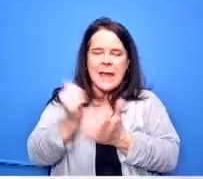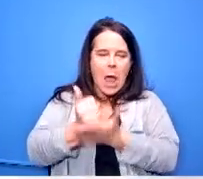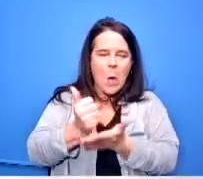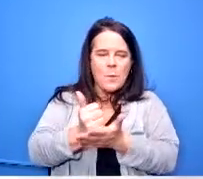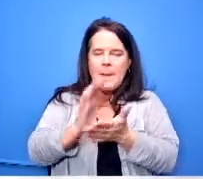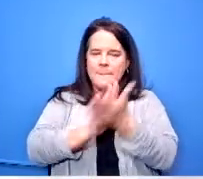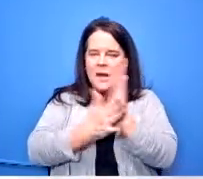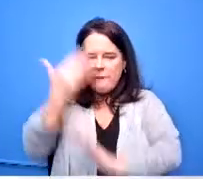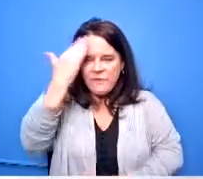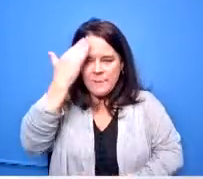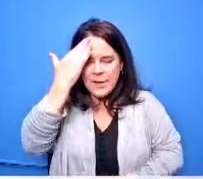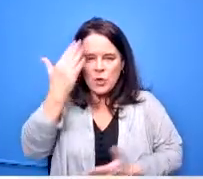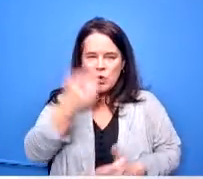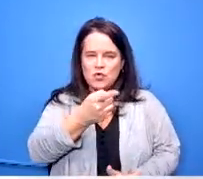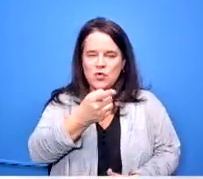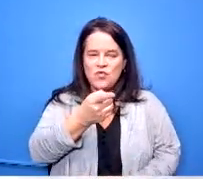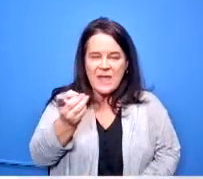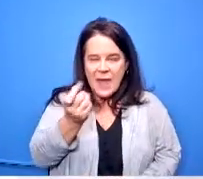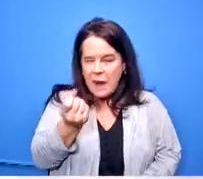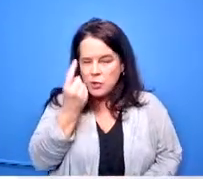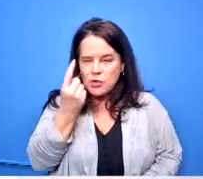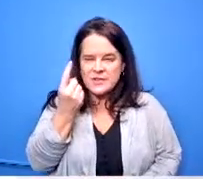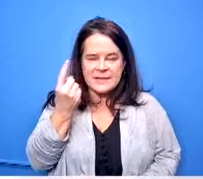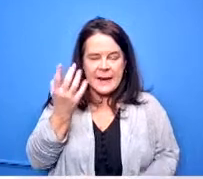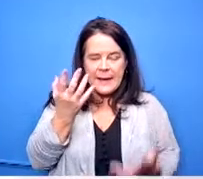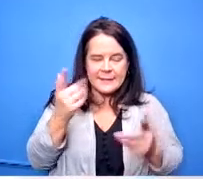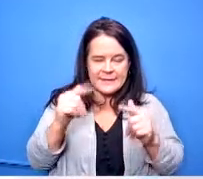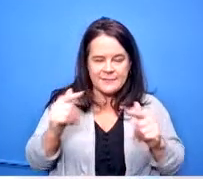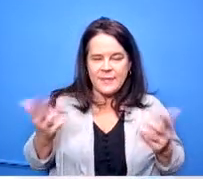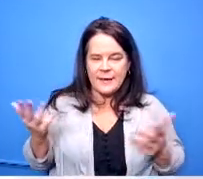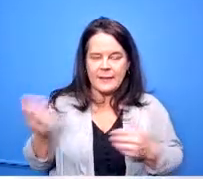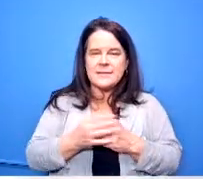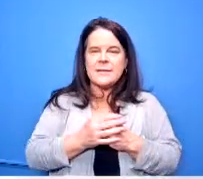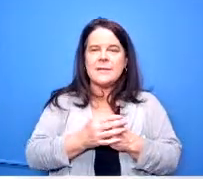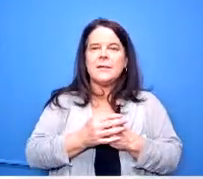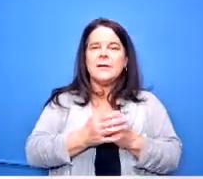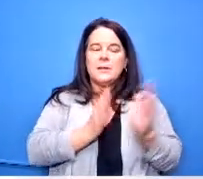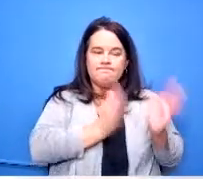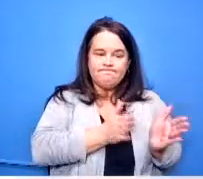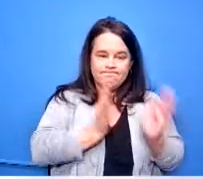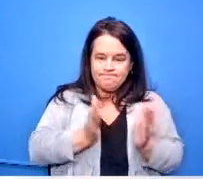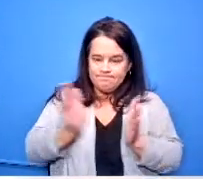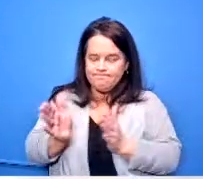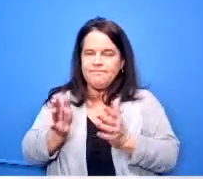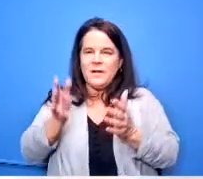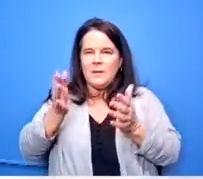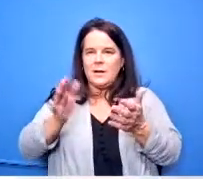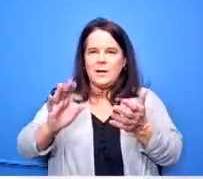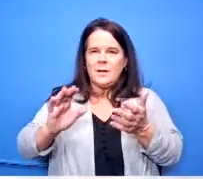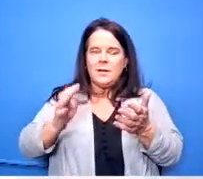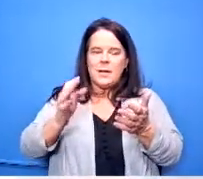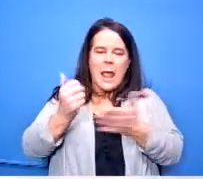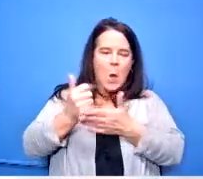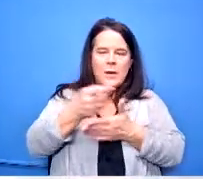we understand that's this is where we begin our work towards an ohio means jobs readiness seal so